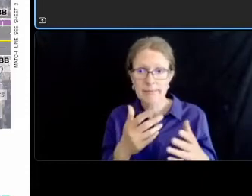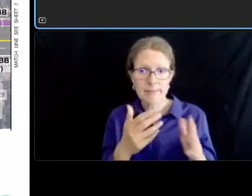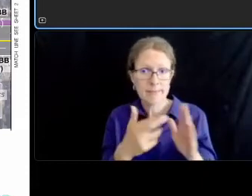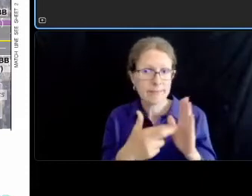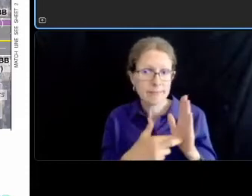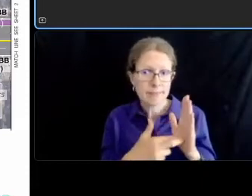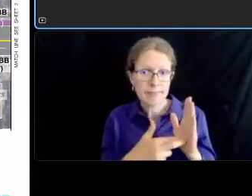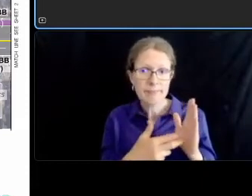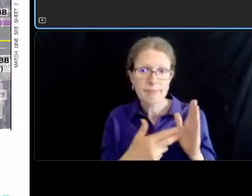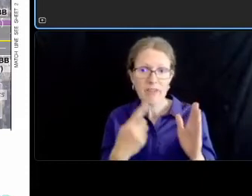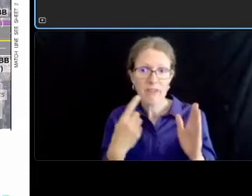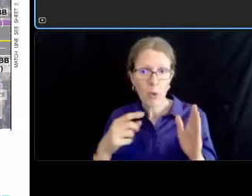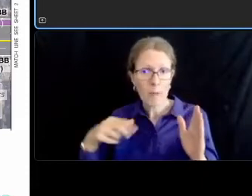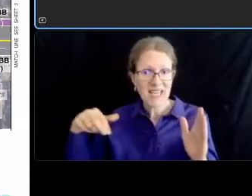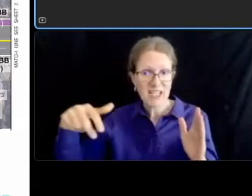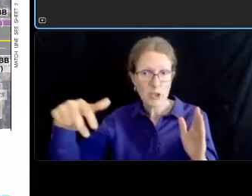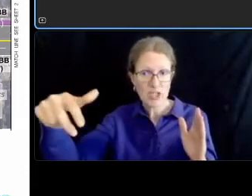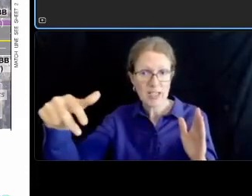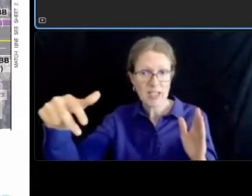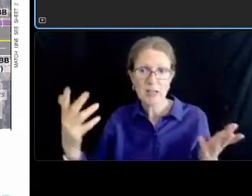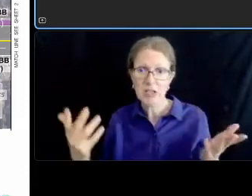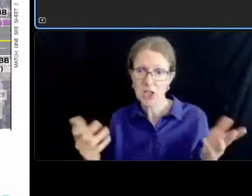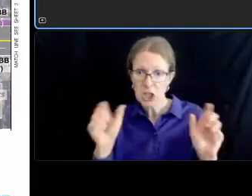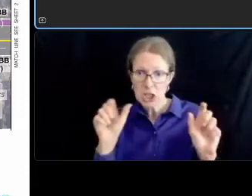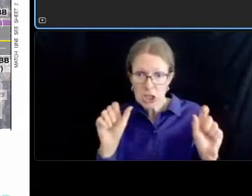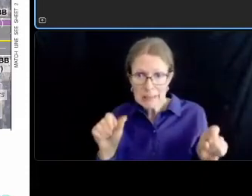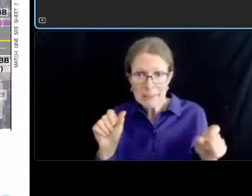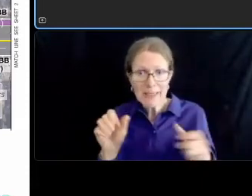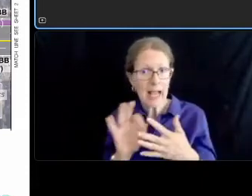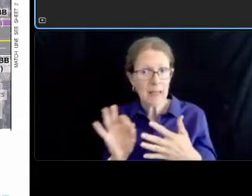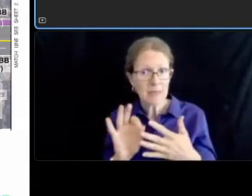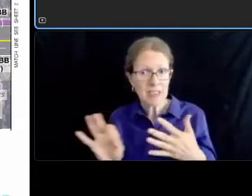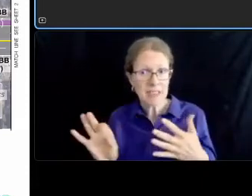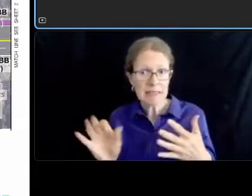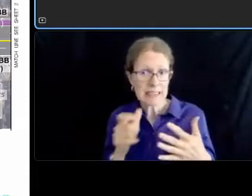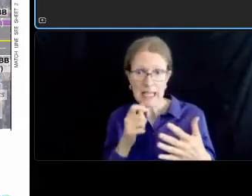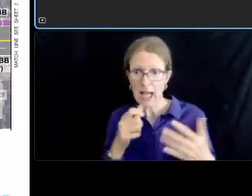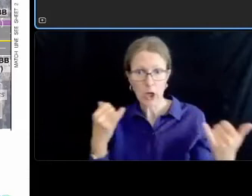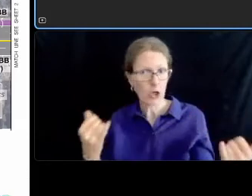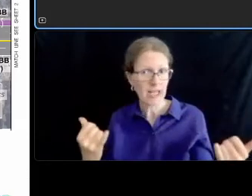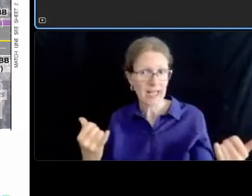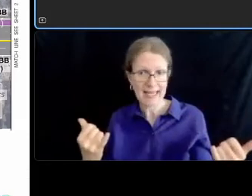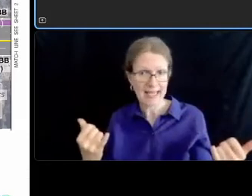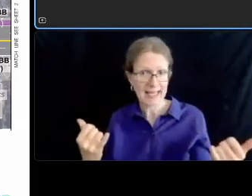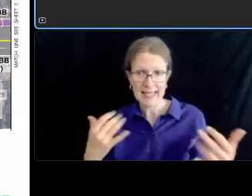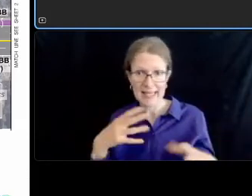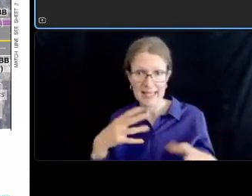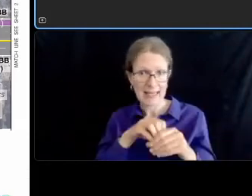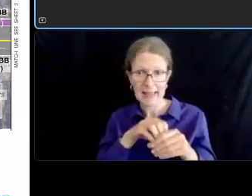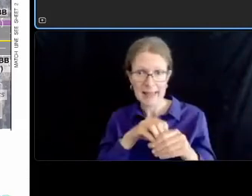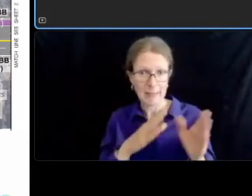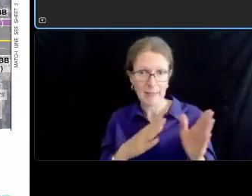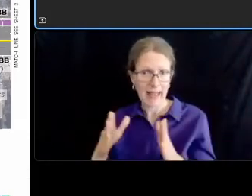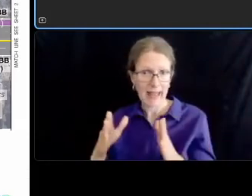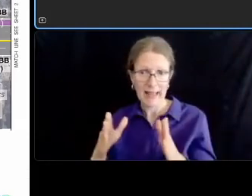um and you know we don't currently have that uh as a as a um as a feature of the project